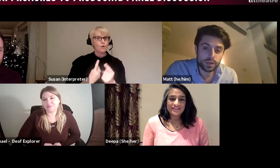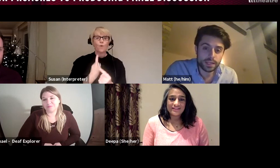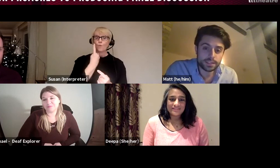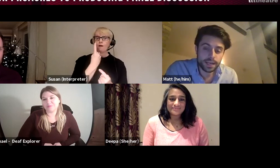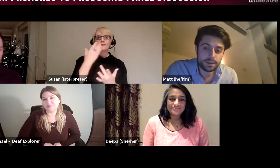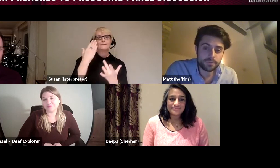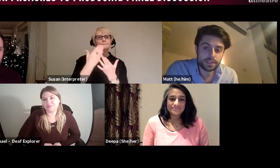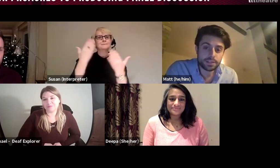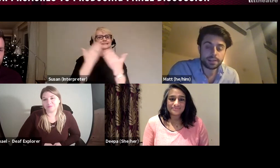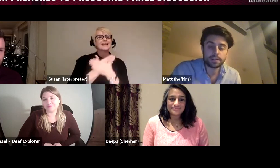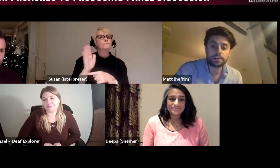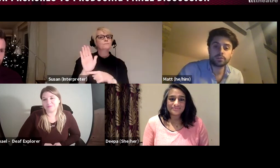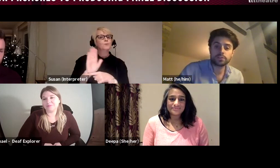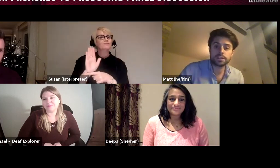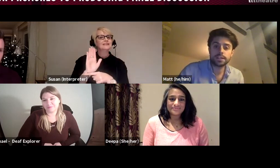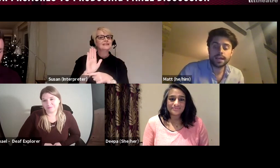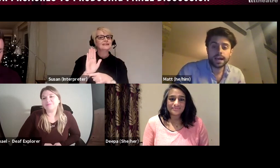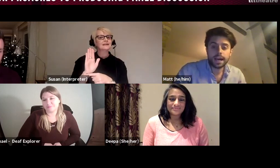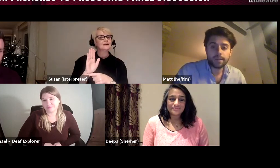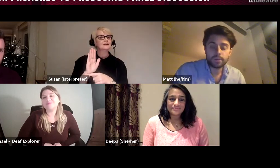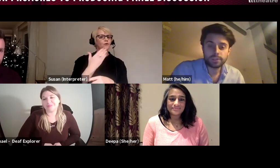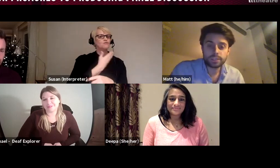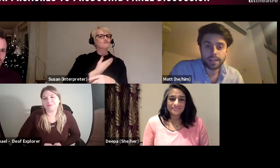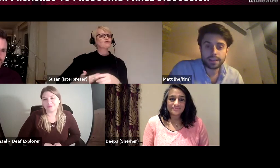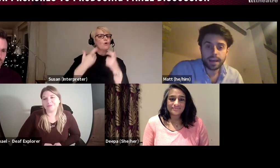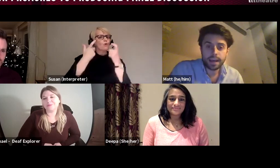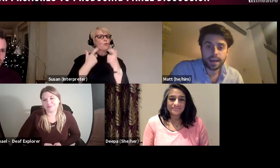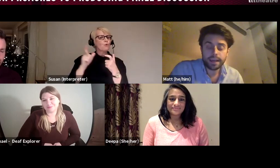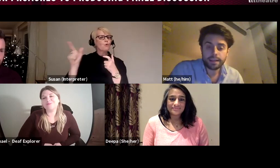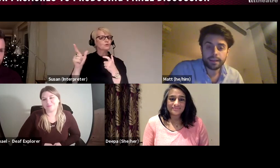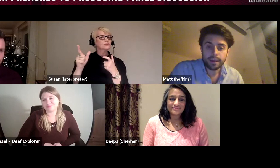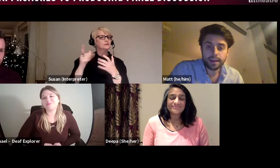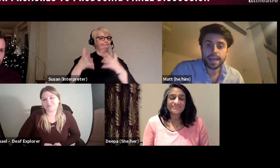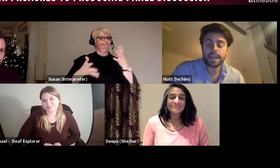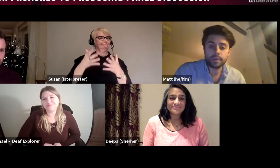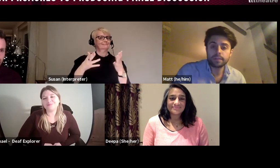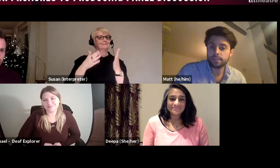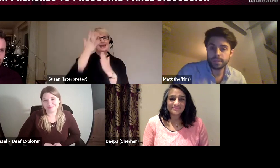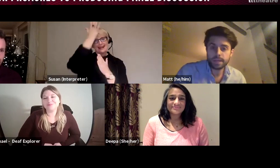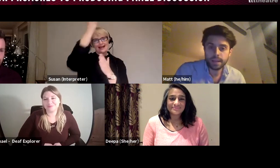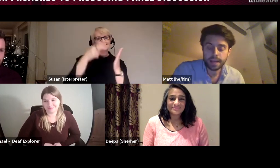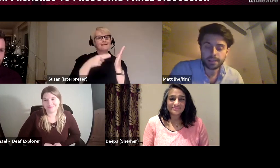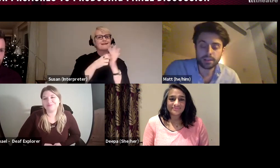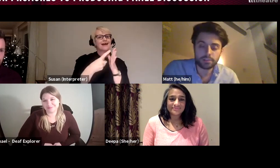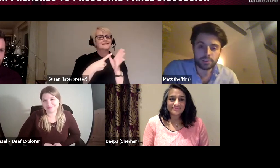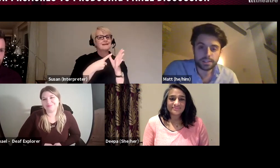which featured Nadia, who was signing, and then a hearing, speaking actor along side her